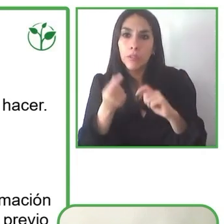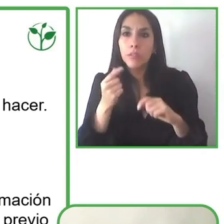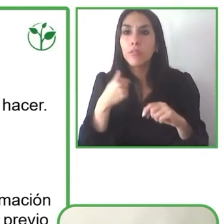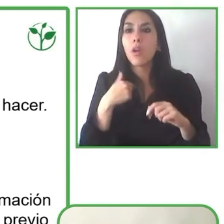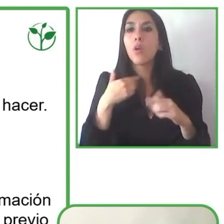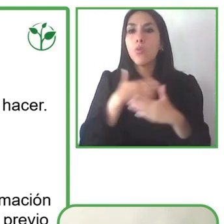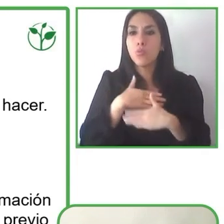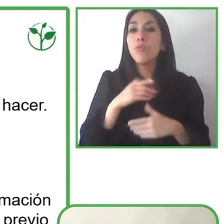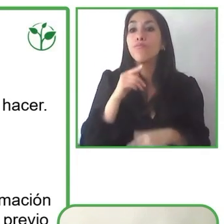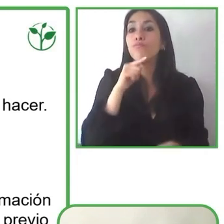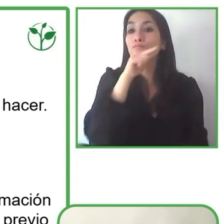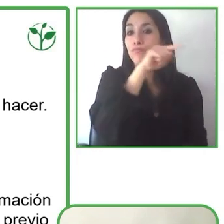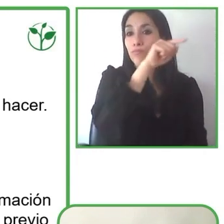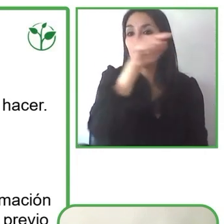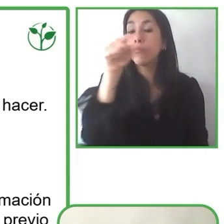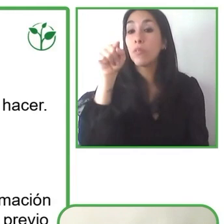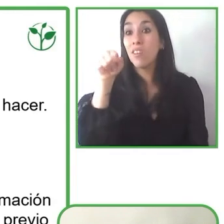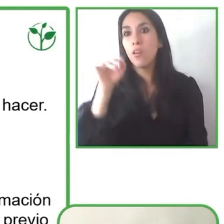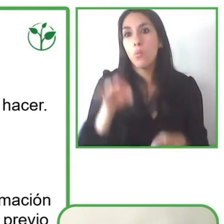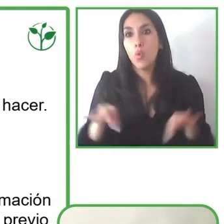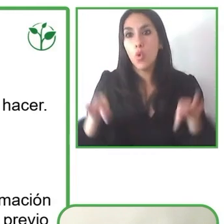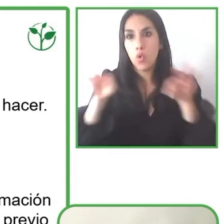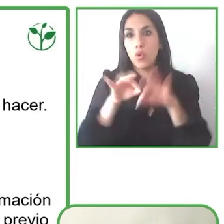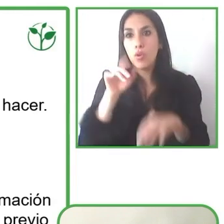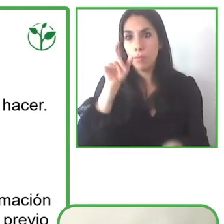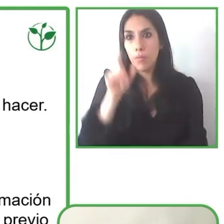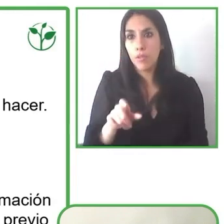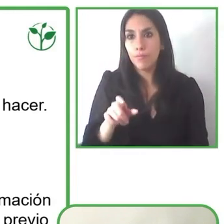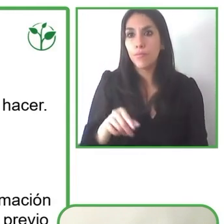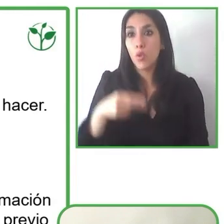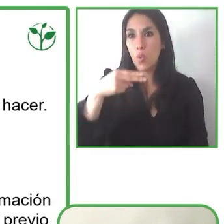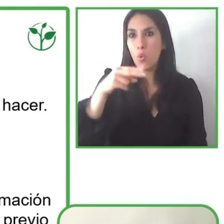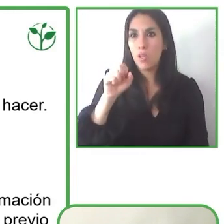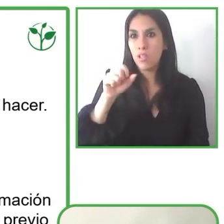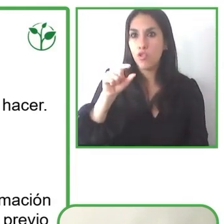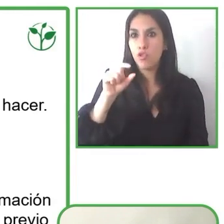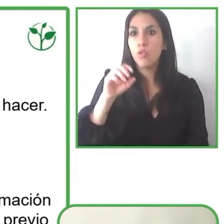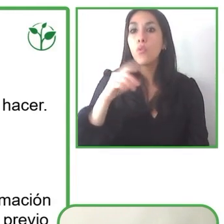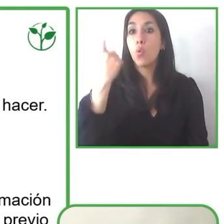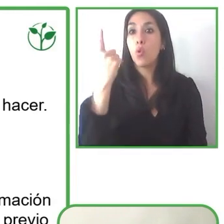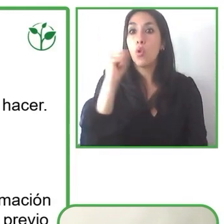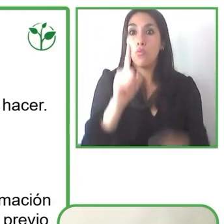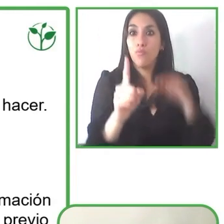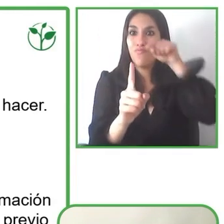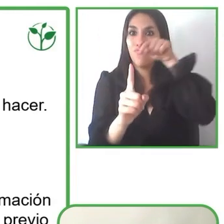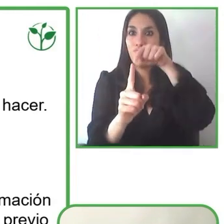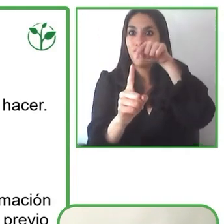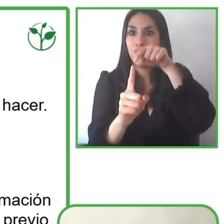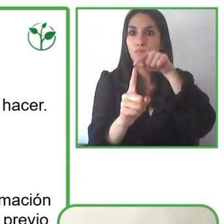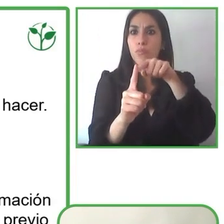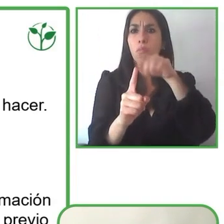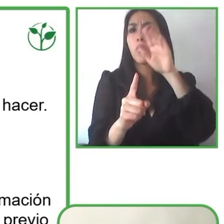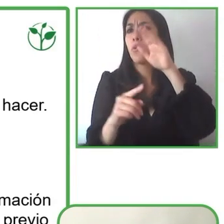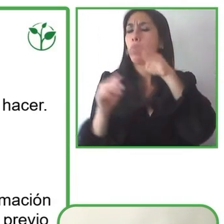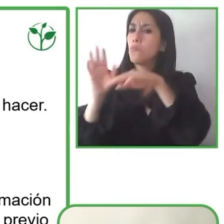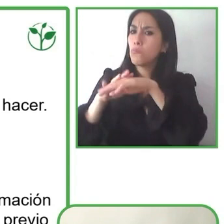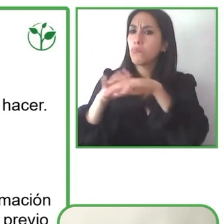That's why the role of the guide is so important, so that they can be flexible and work towards the situation.